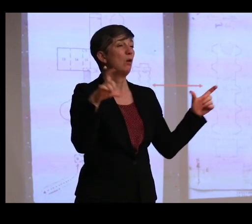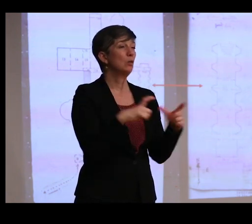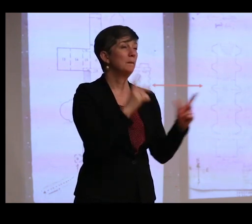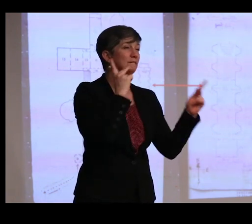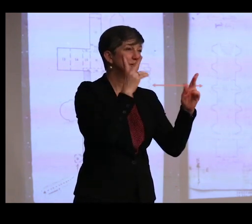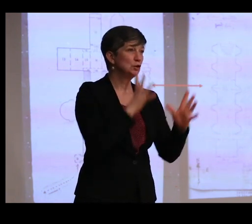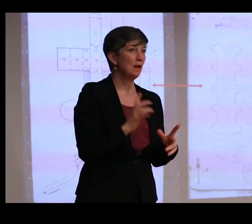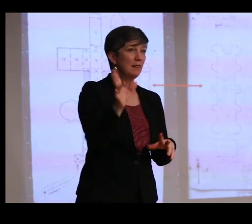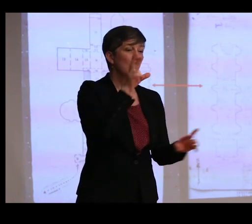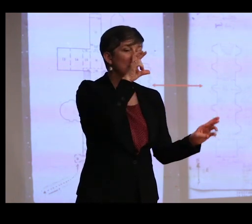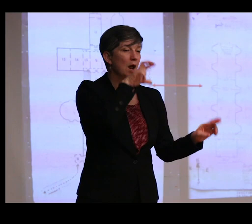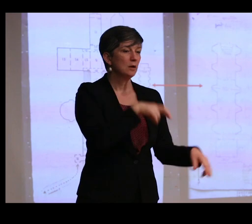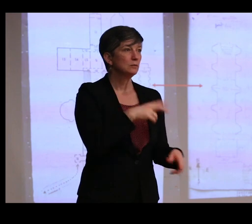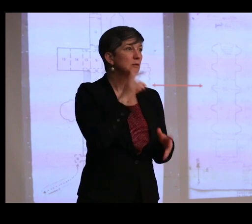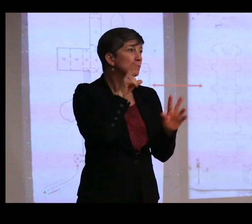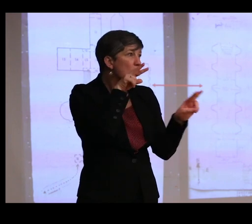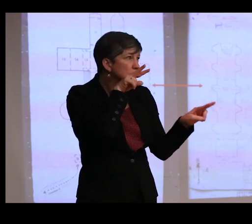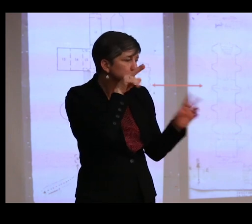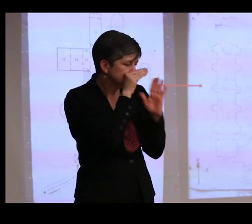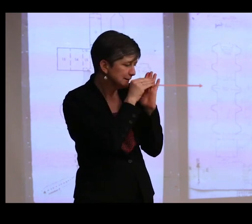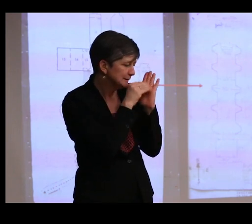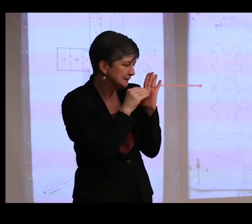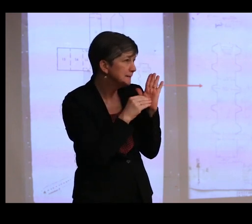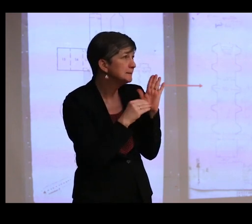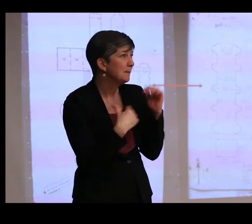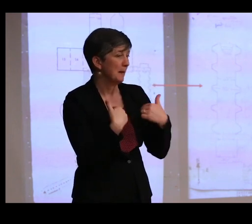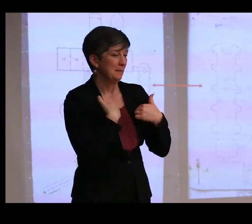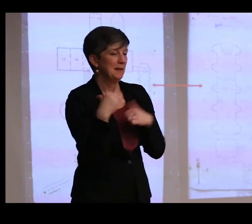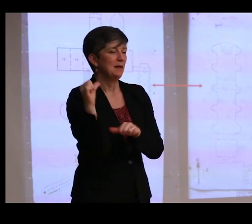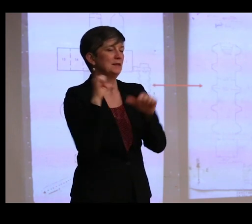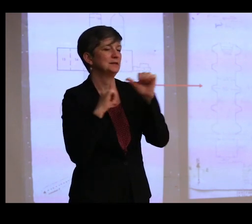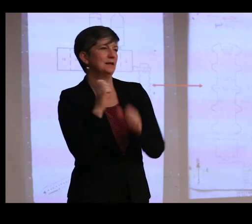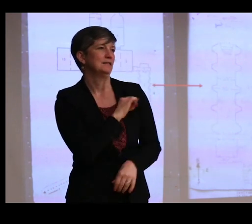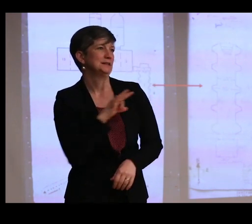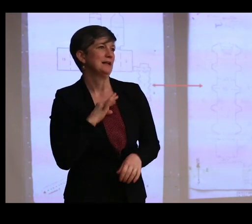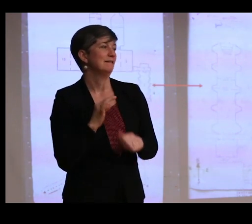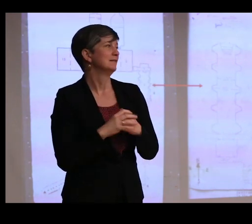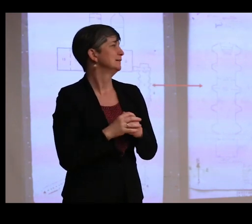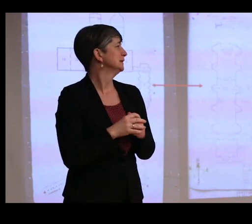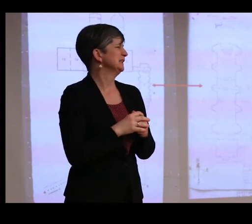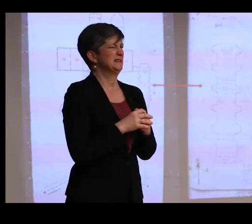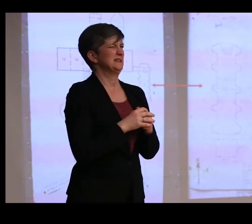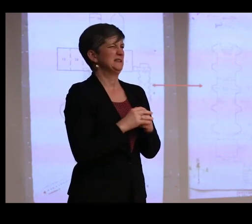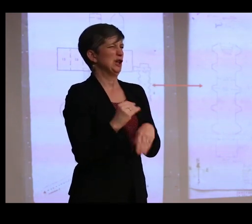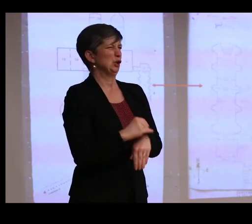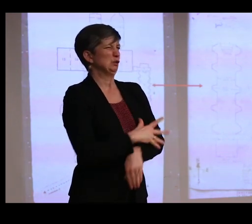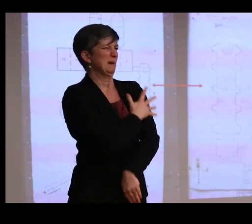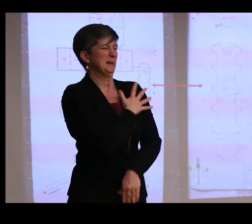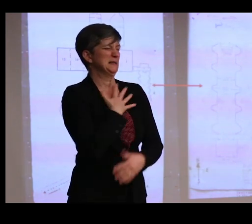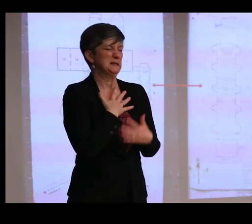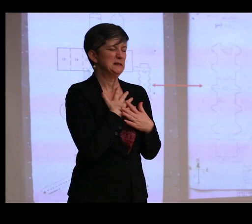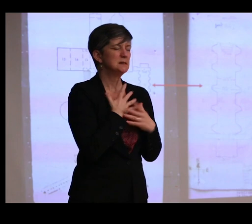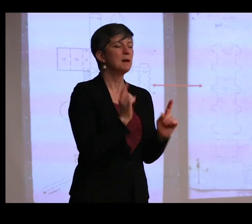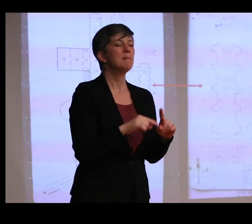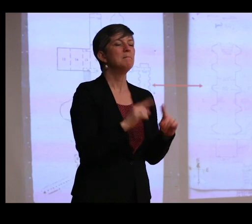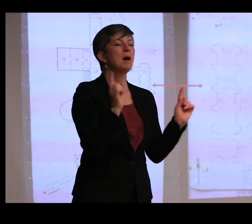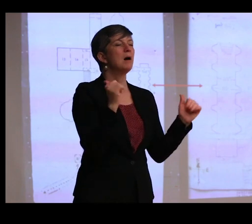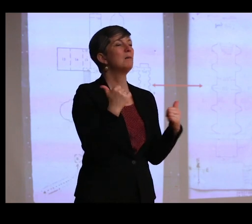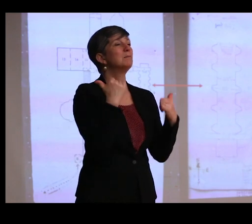and their reactions were carefully watched by me and the scientific staff." A little creepy. But he proposed gramophone records